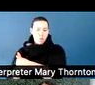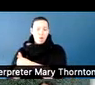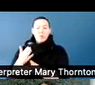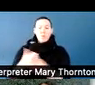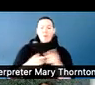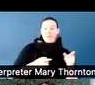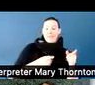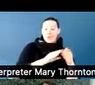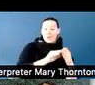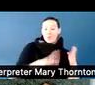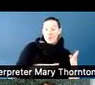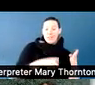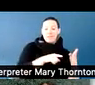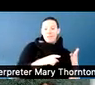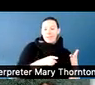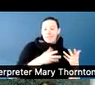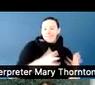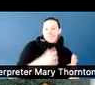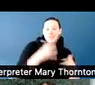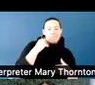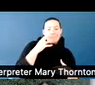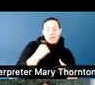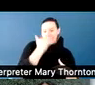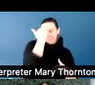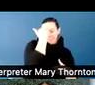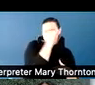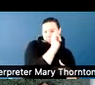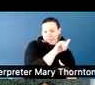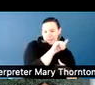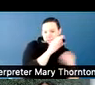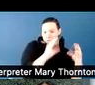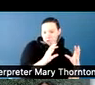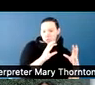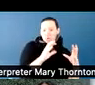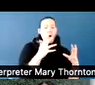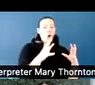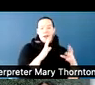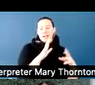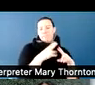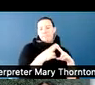But that's more of an indication of the level of working or professional relationship they have or a friendship,